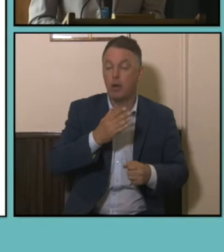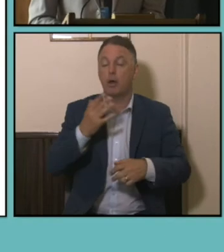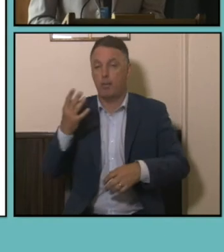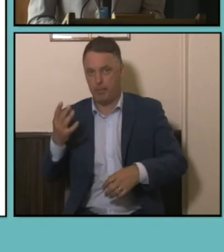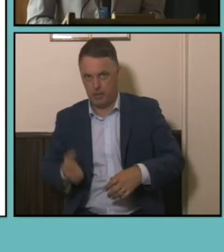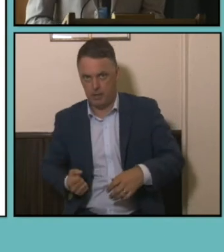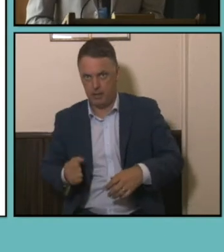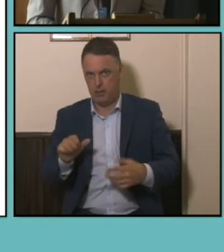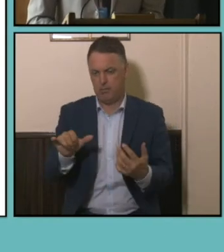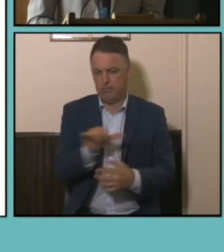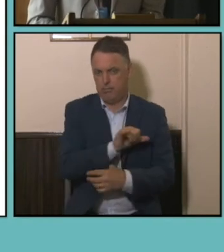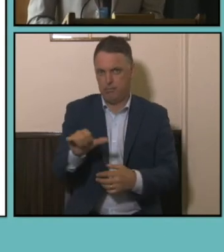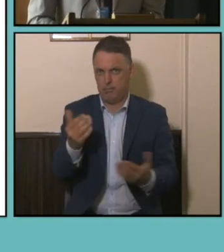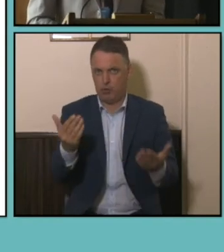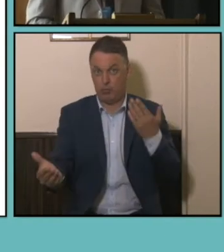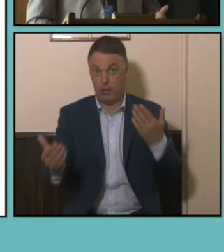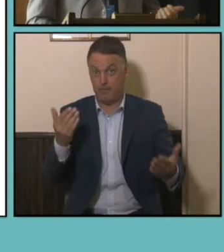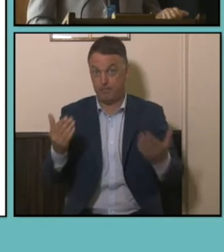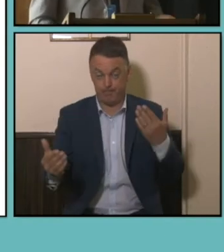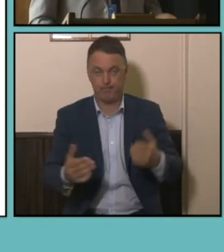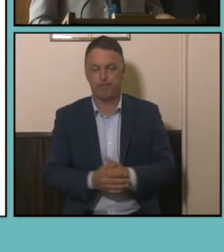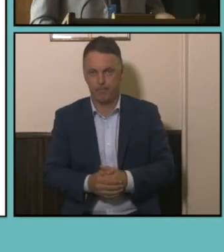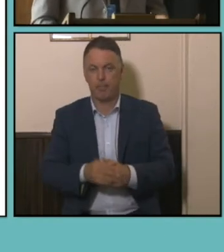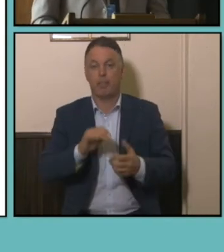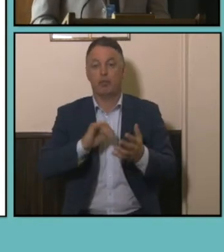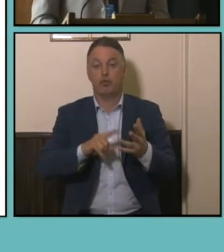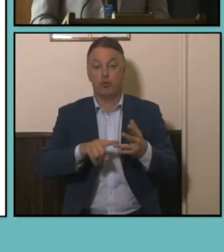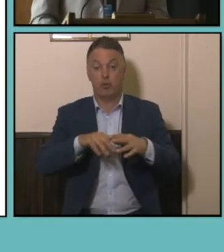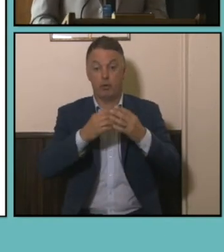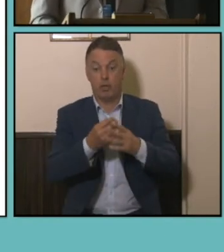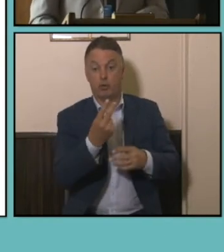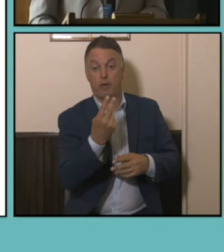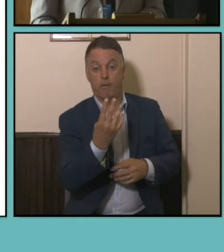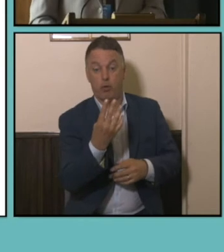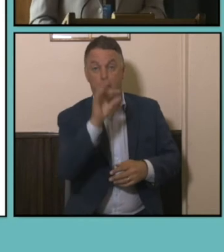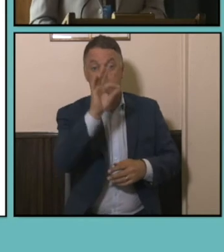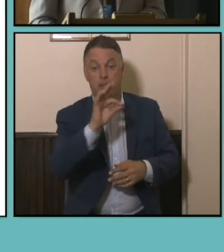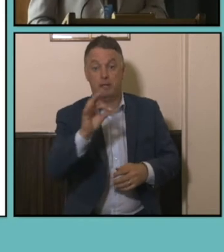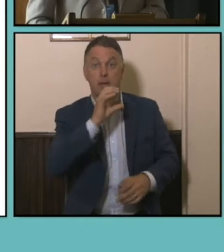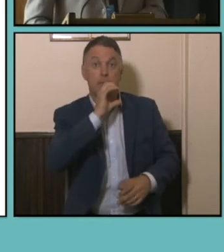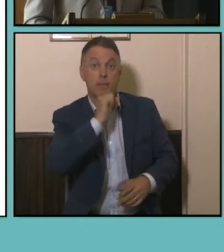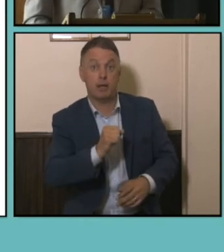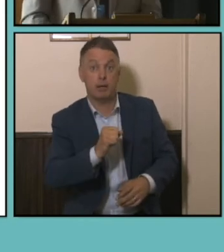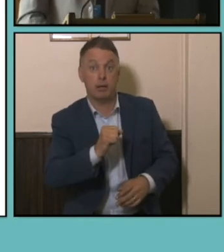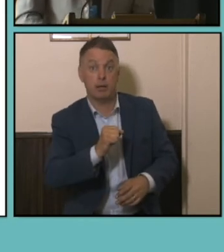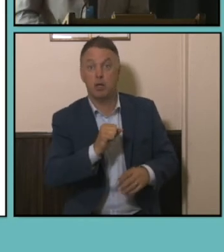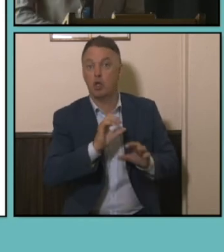paid work and unpaid work. So 24% of employed males are doing no unpaid work,